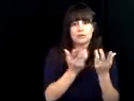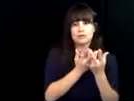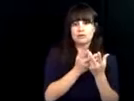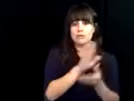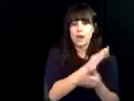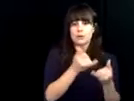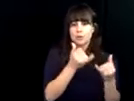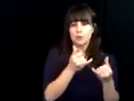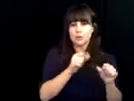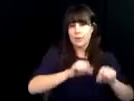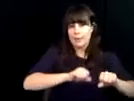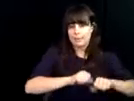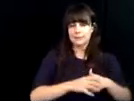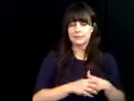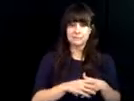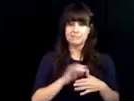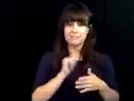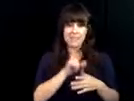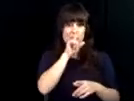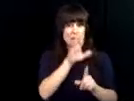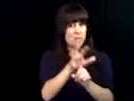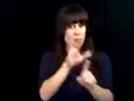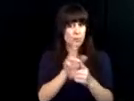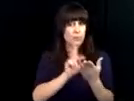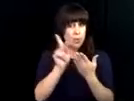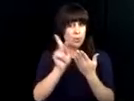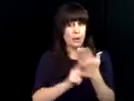for new jobs matching their new abilities.